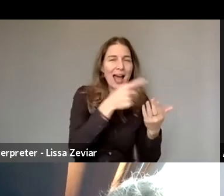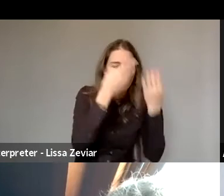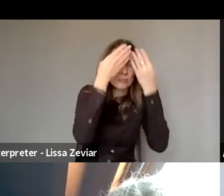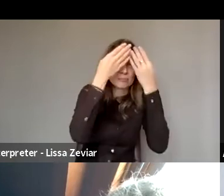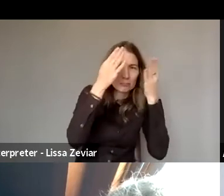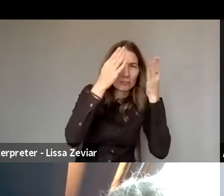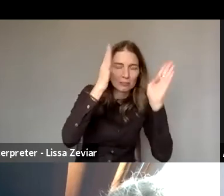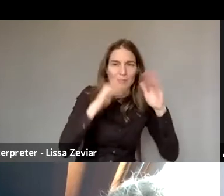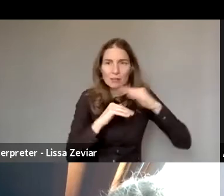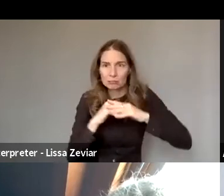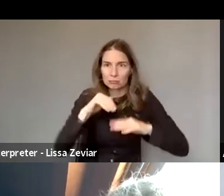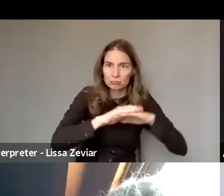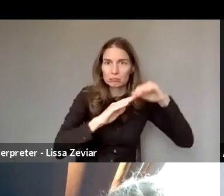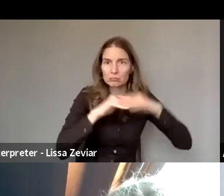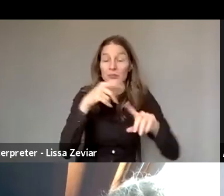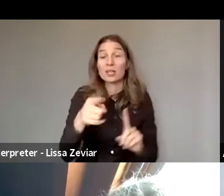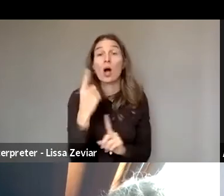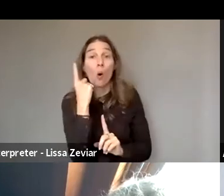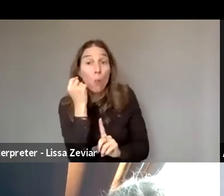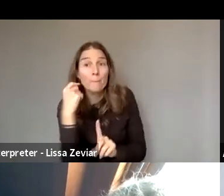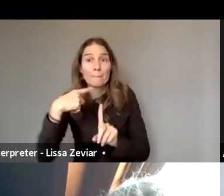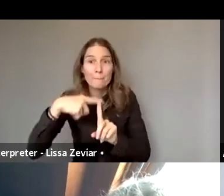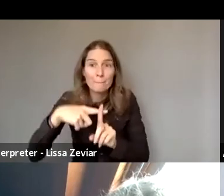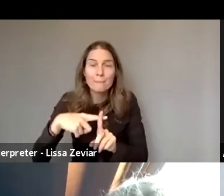with regard to women with disabilities but not only.